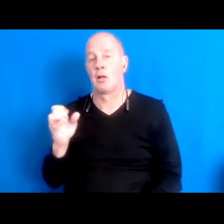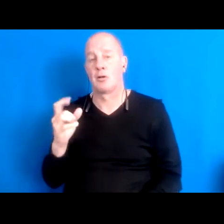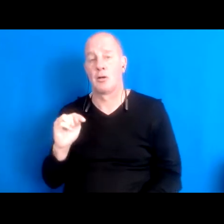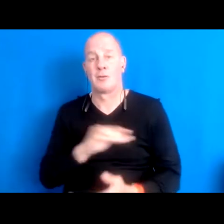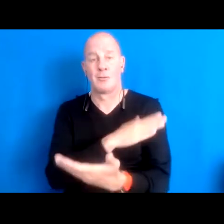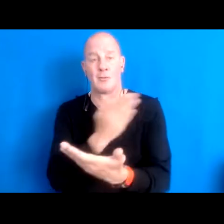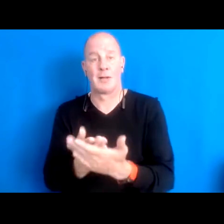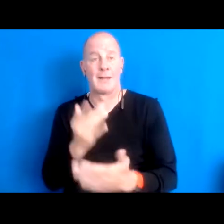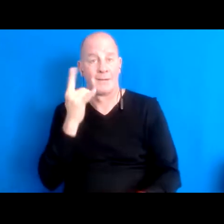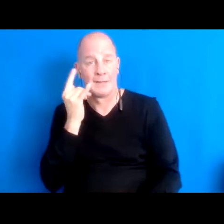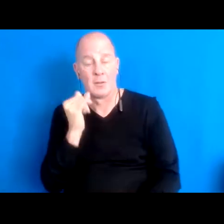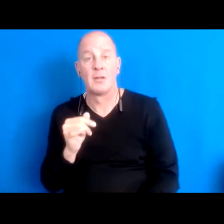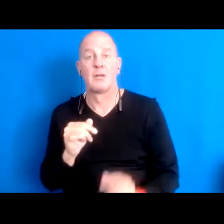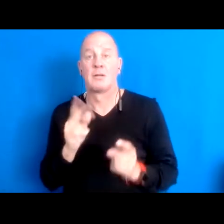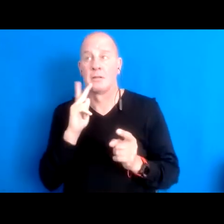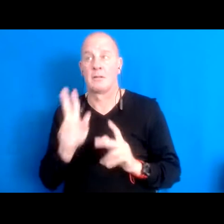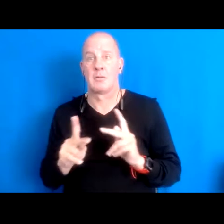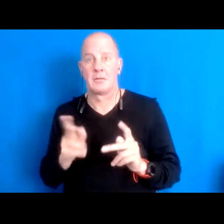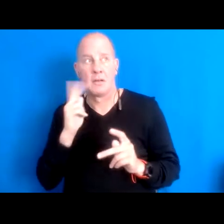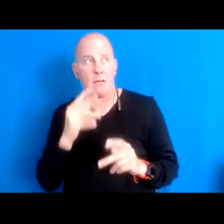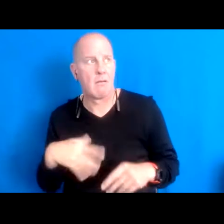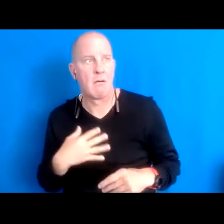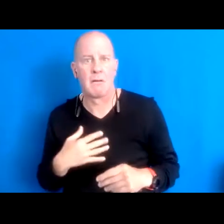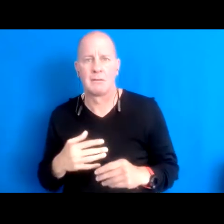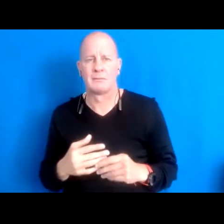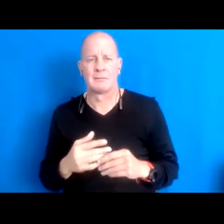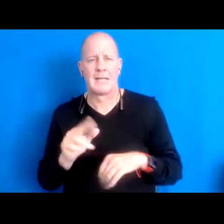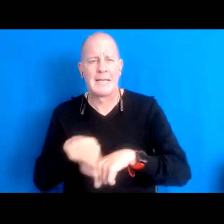of them thinking that the abundant nature the biodiversity the size of the trees are